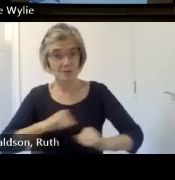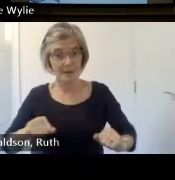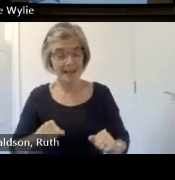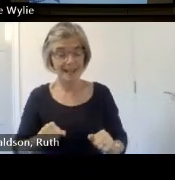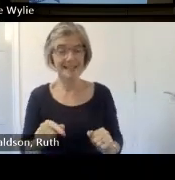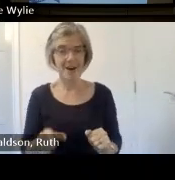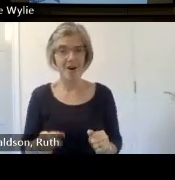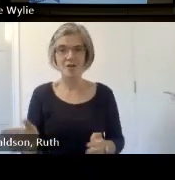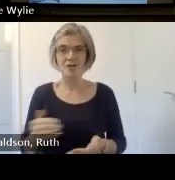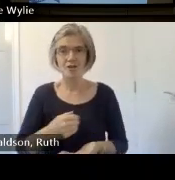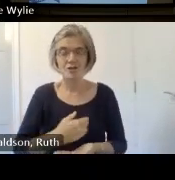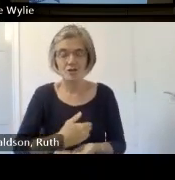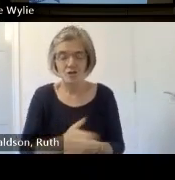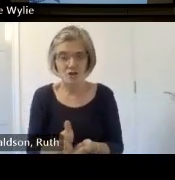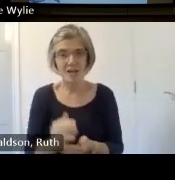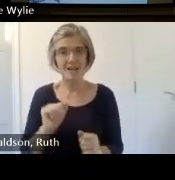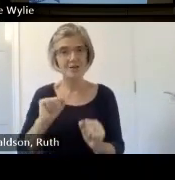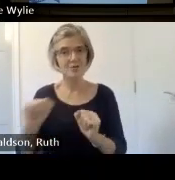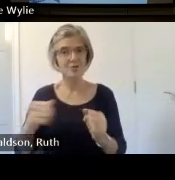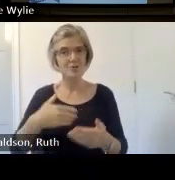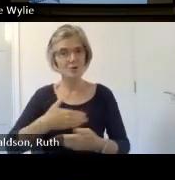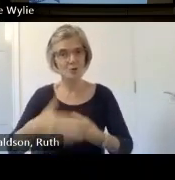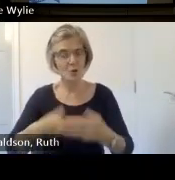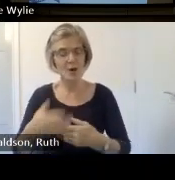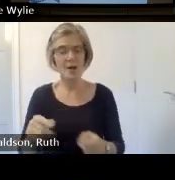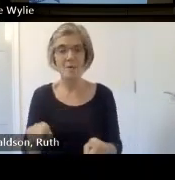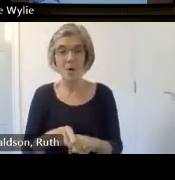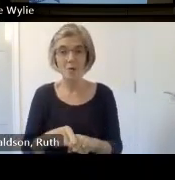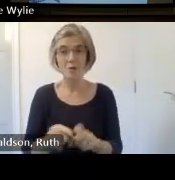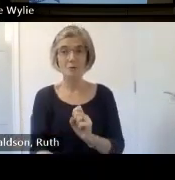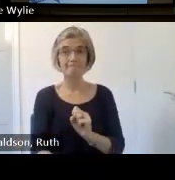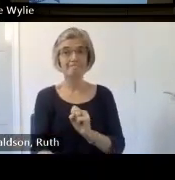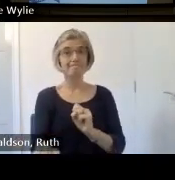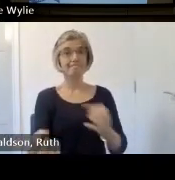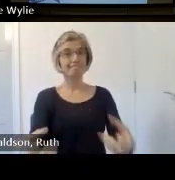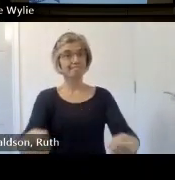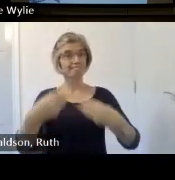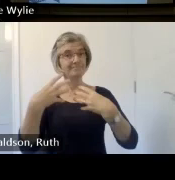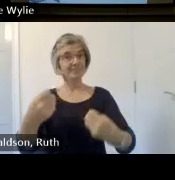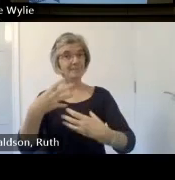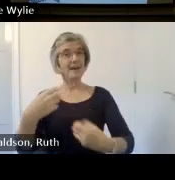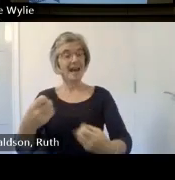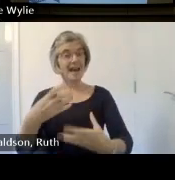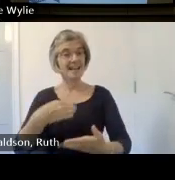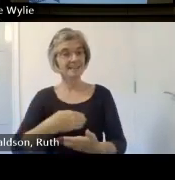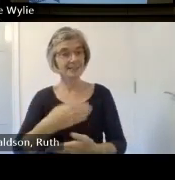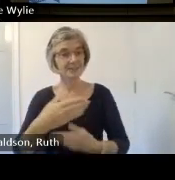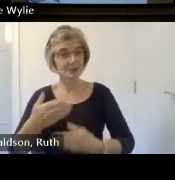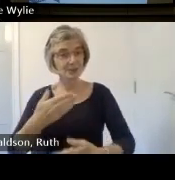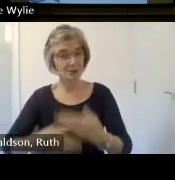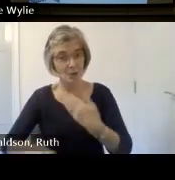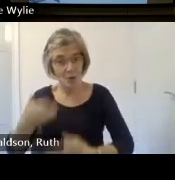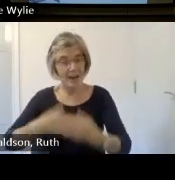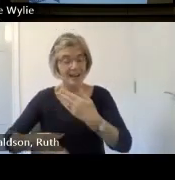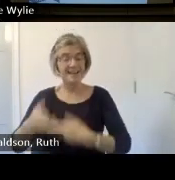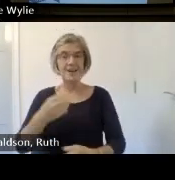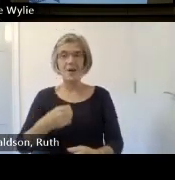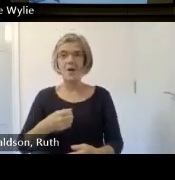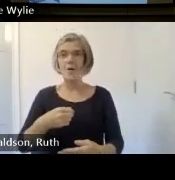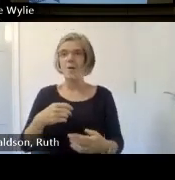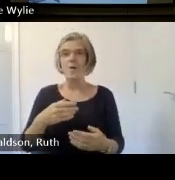are reciprocating their own story and response and you get that lovely cycle of of community building